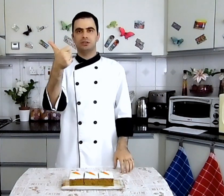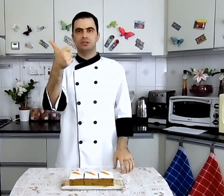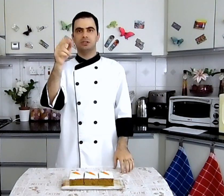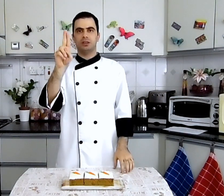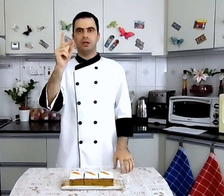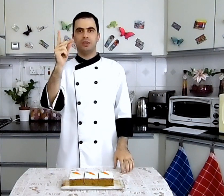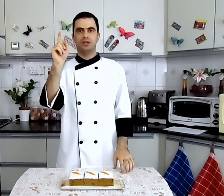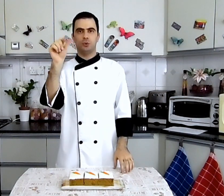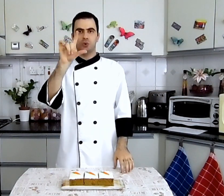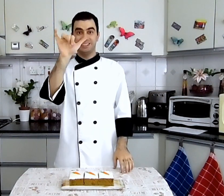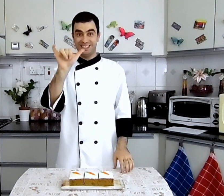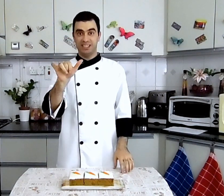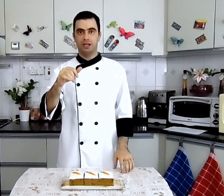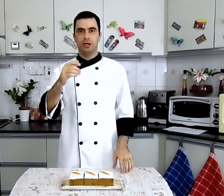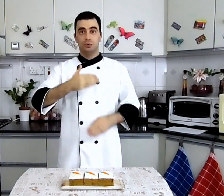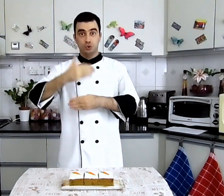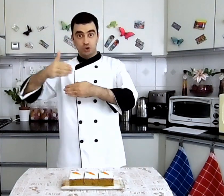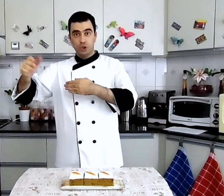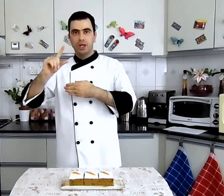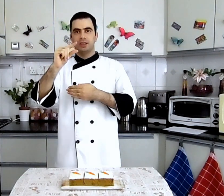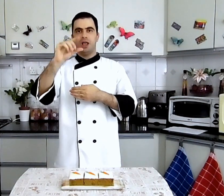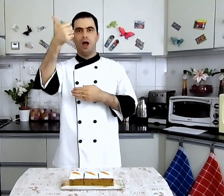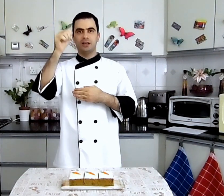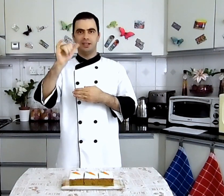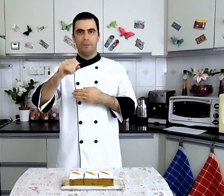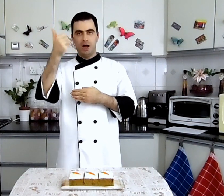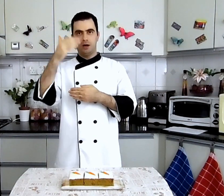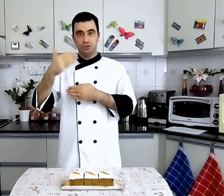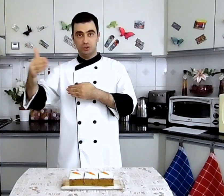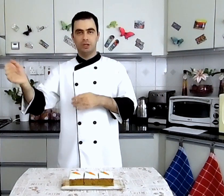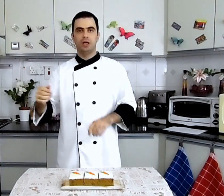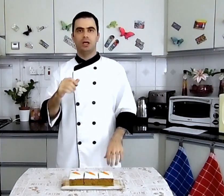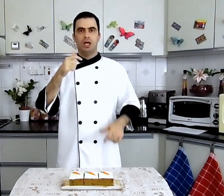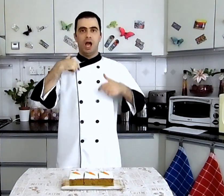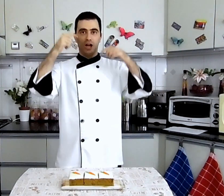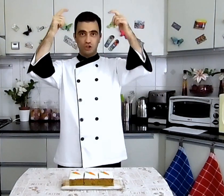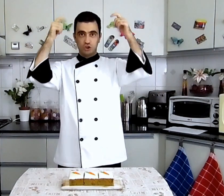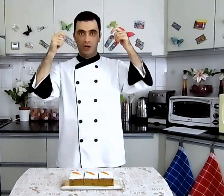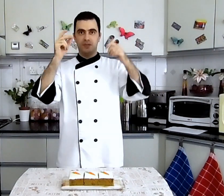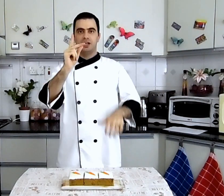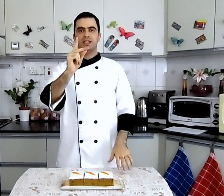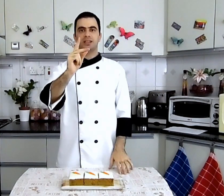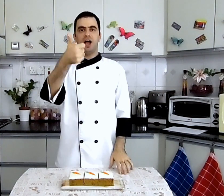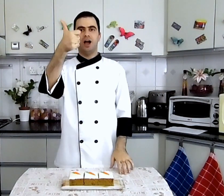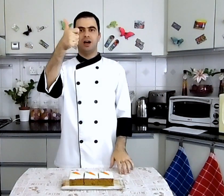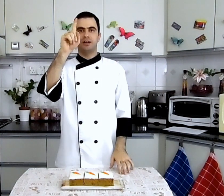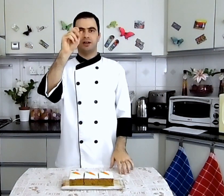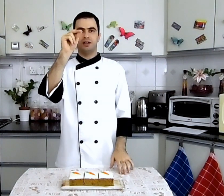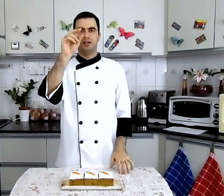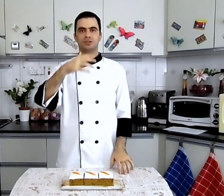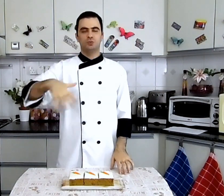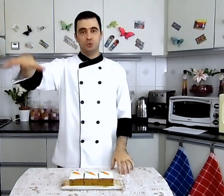Stay tuned انتظروني دائماً I am Chef Tarek معكم الشيف طارق